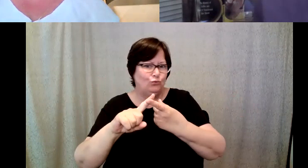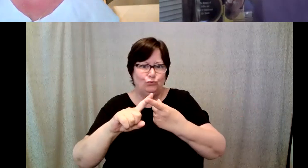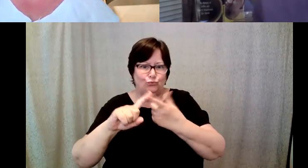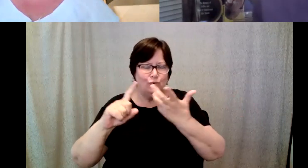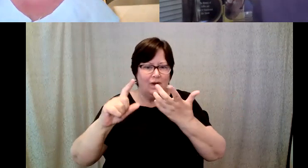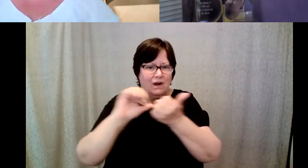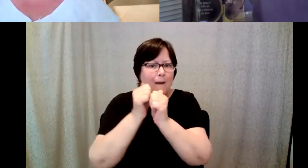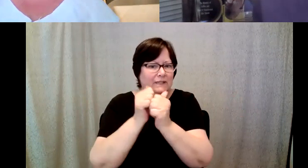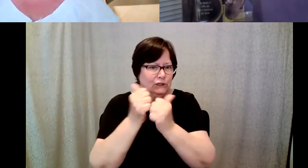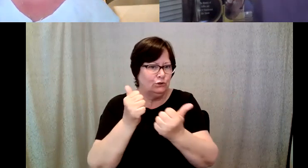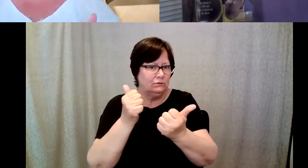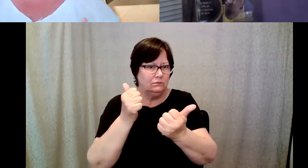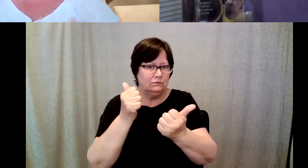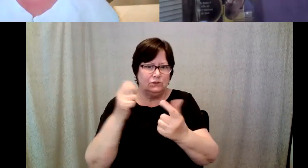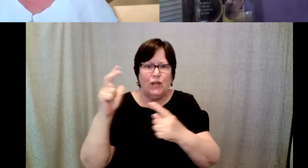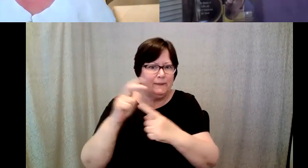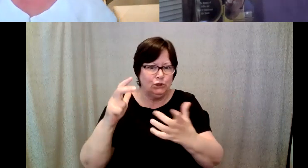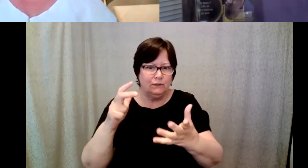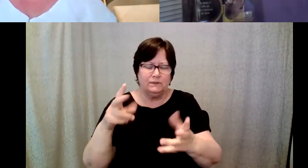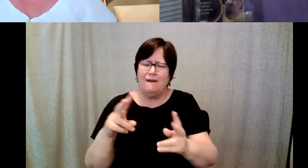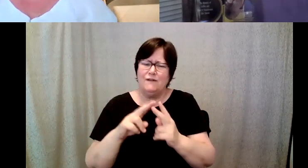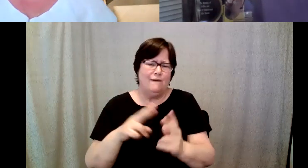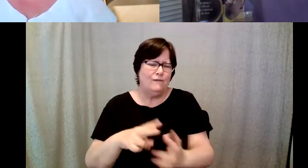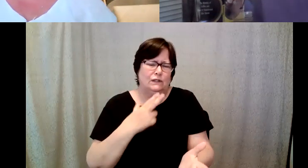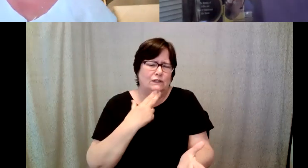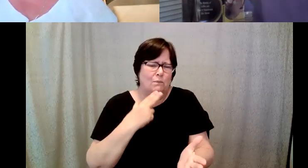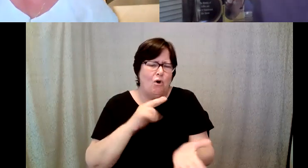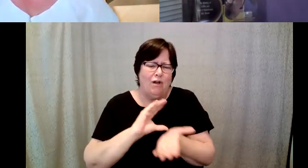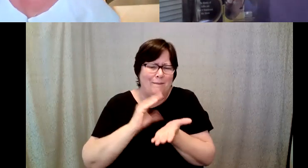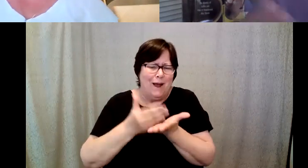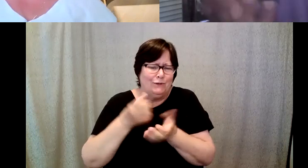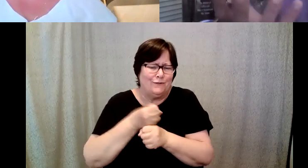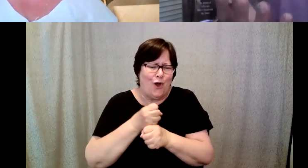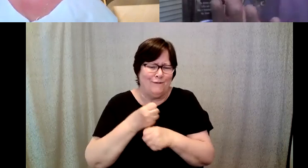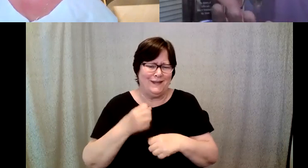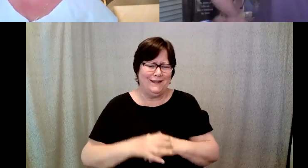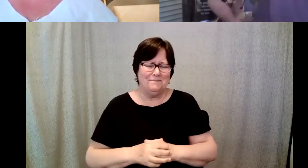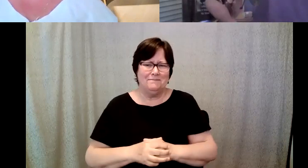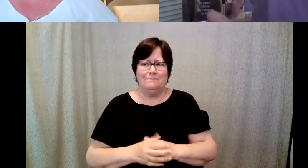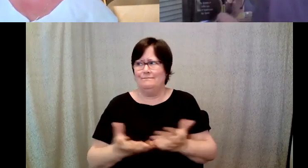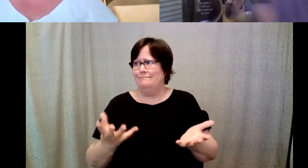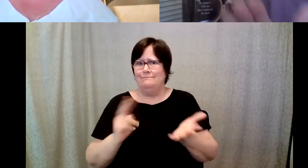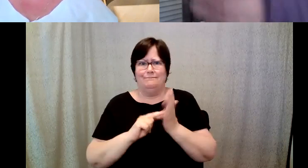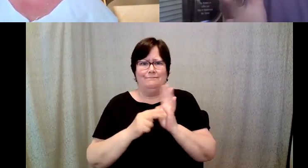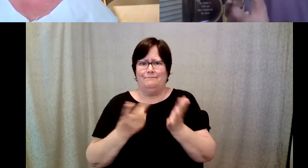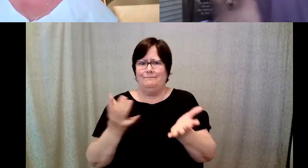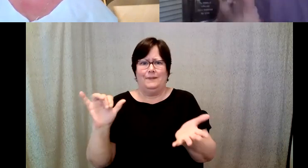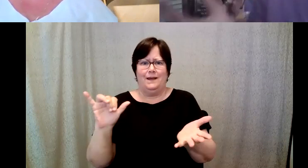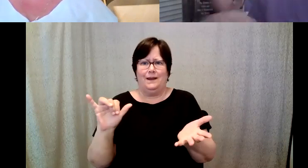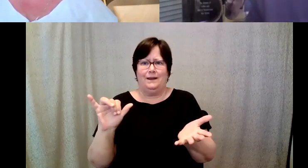with them they're very, very small amounts of coffee you're talking about maybe 80 or